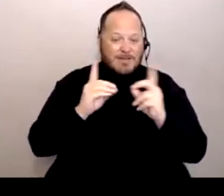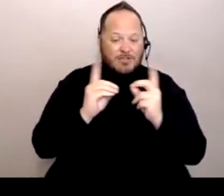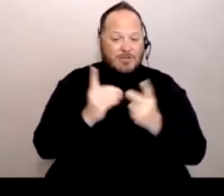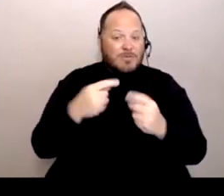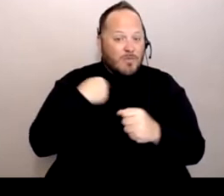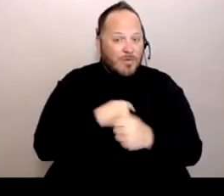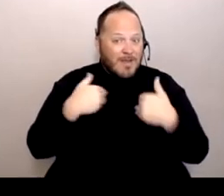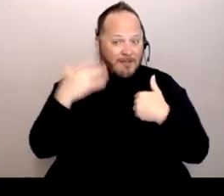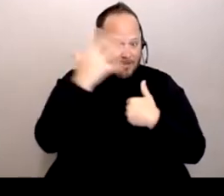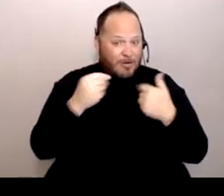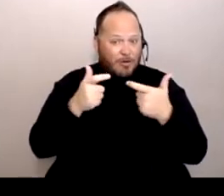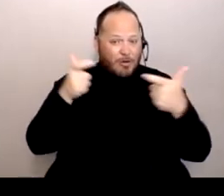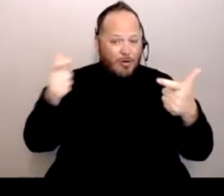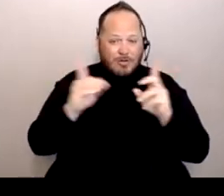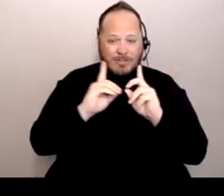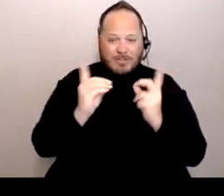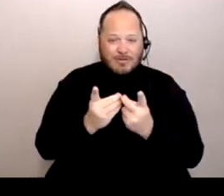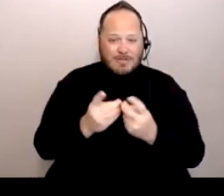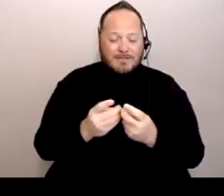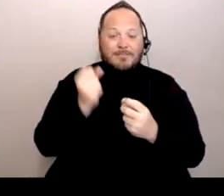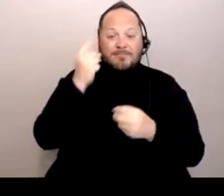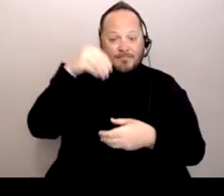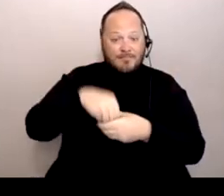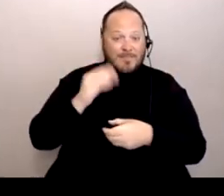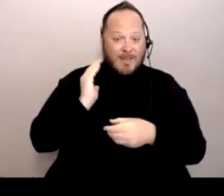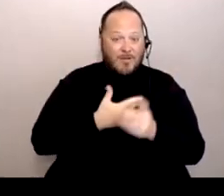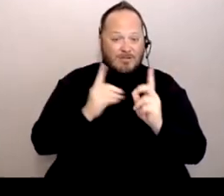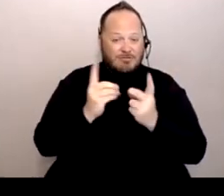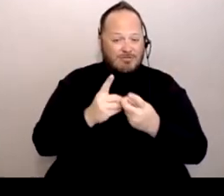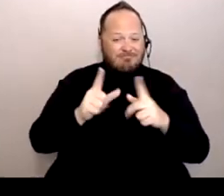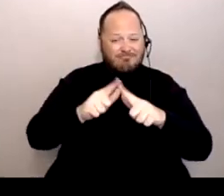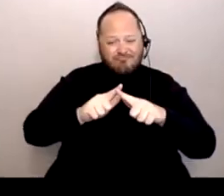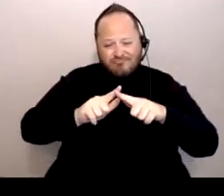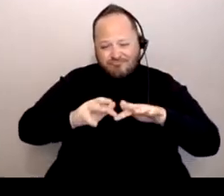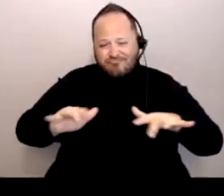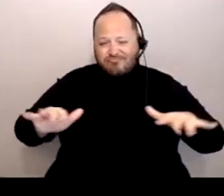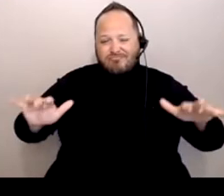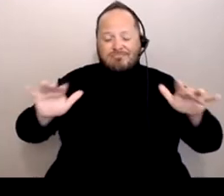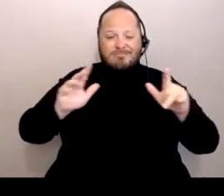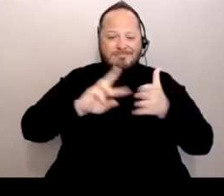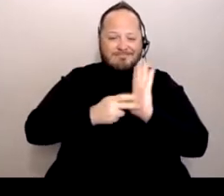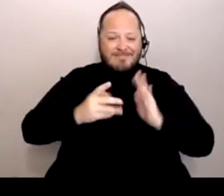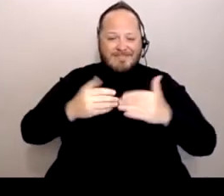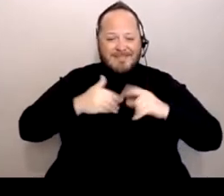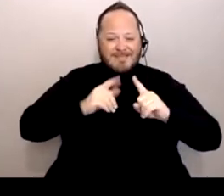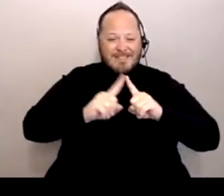But within our district, we're very diverse. So we have different communities of different people all over.